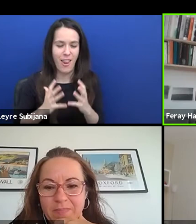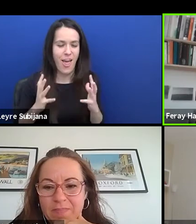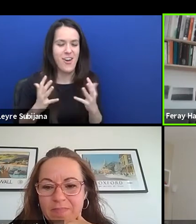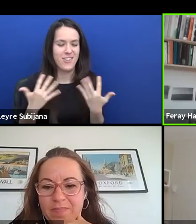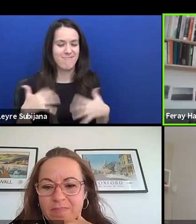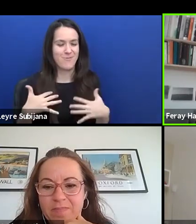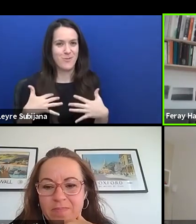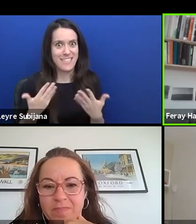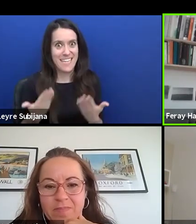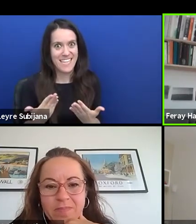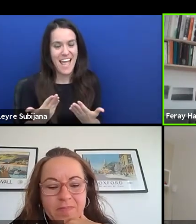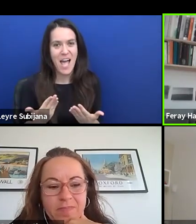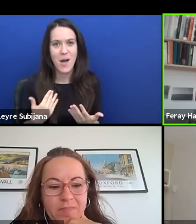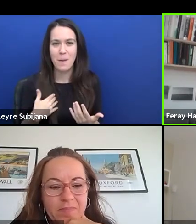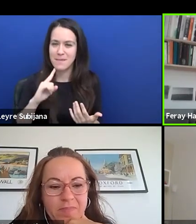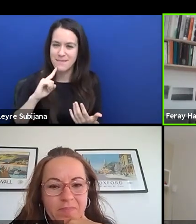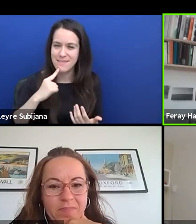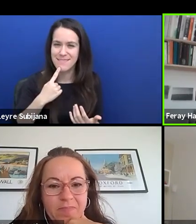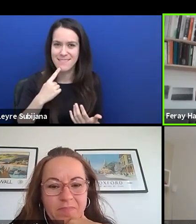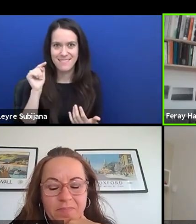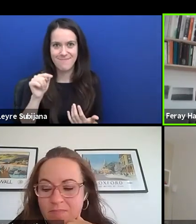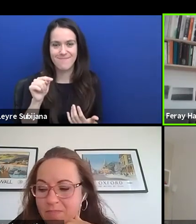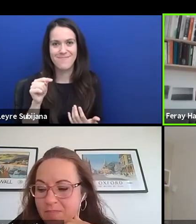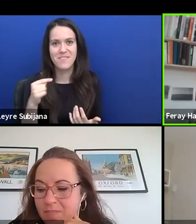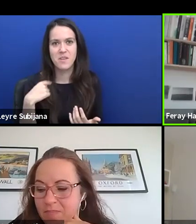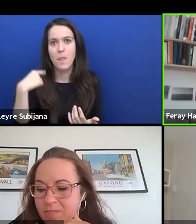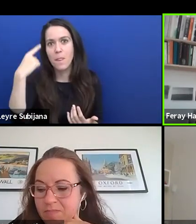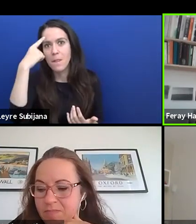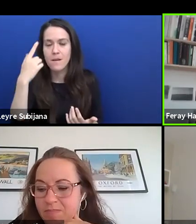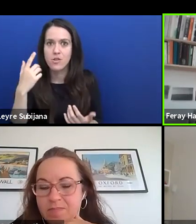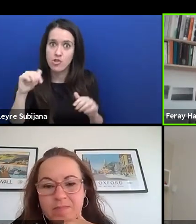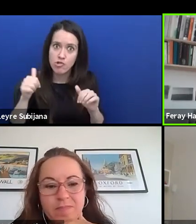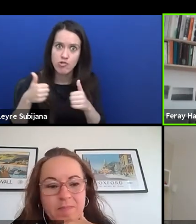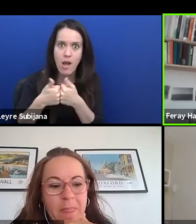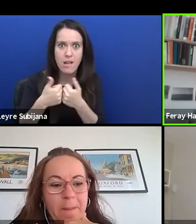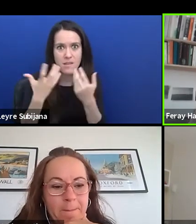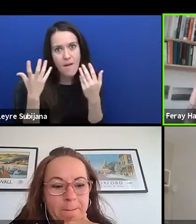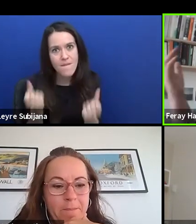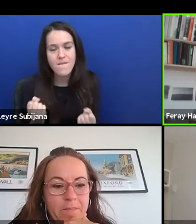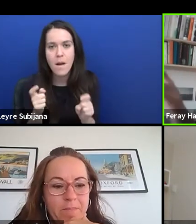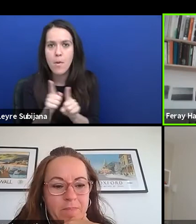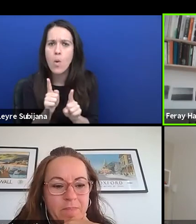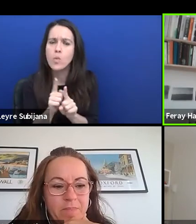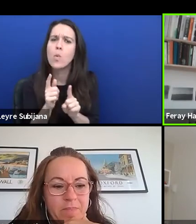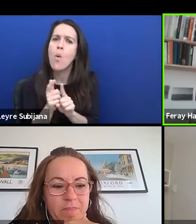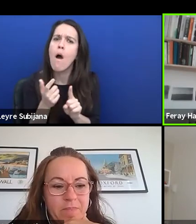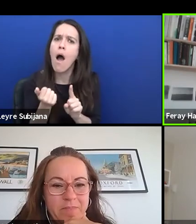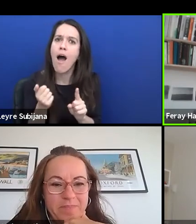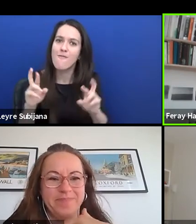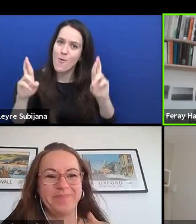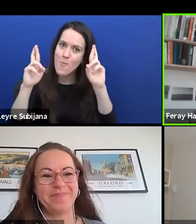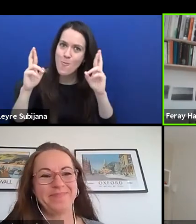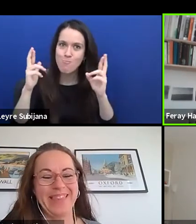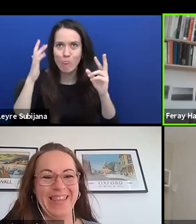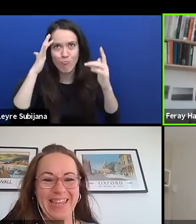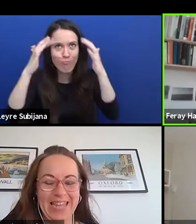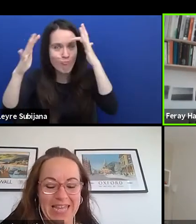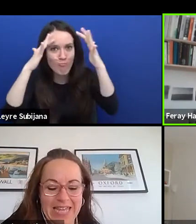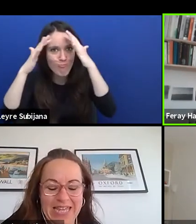and we are missing it. So, there are challenges, but there are also a lot of hopeful thoughts and committed people here.